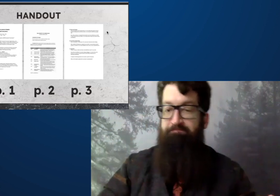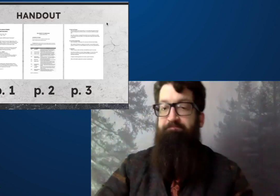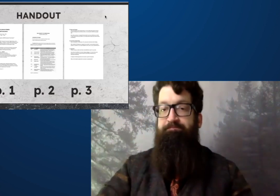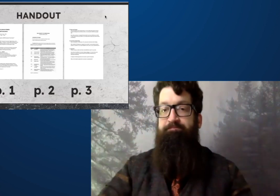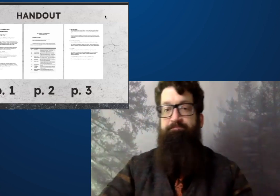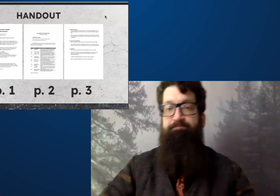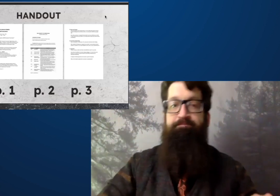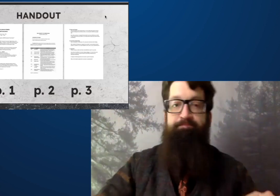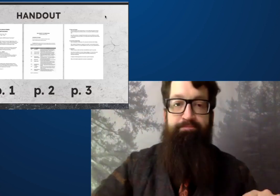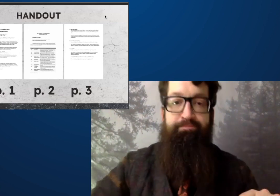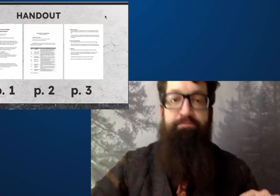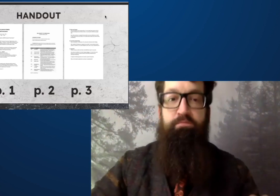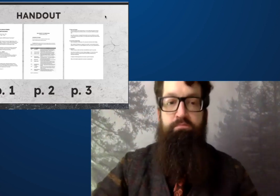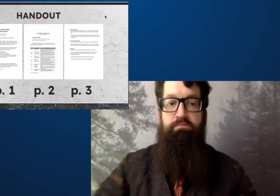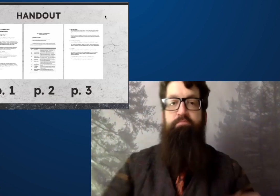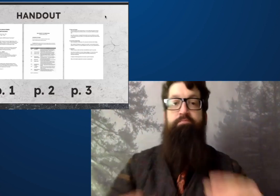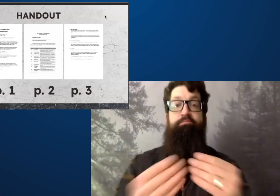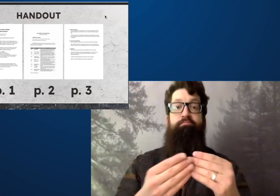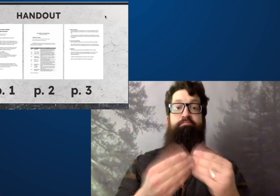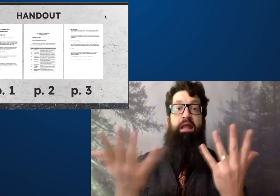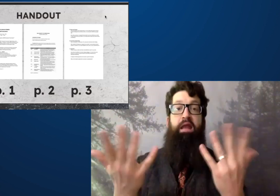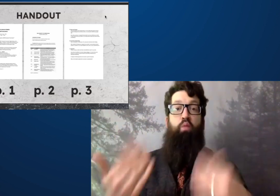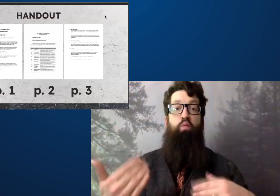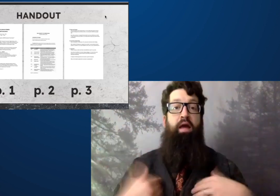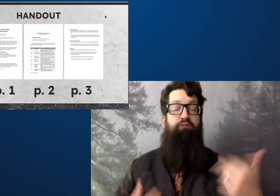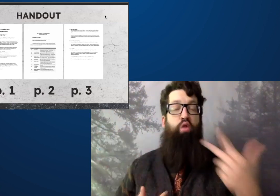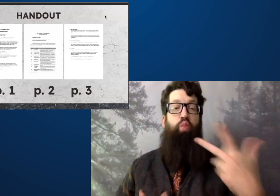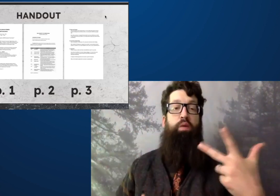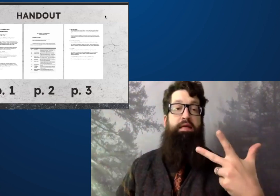I'll just zoom in right now, if you'd like, so you can see a copy of it.